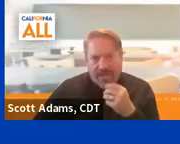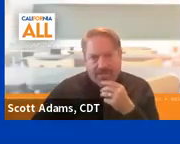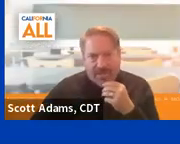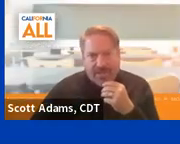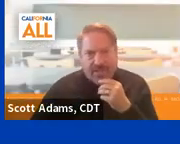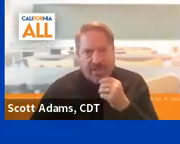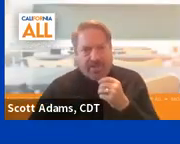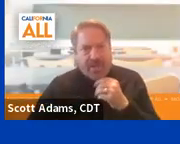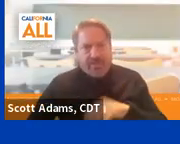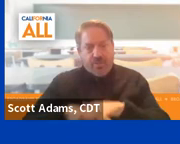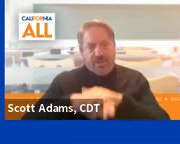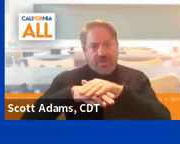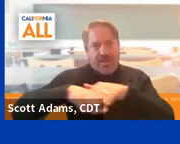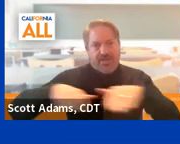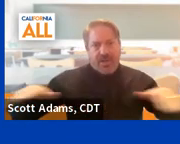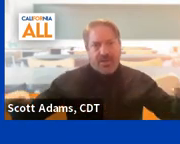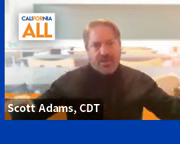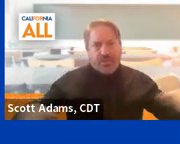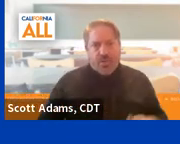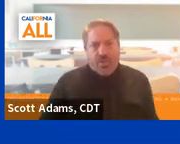Yeah, actually and it I I just wanted to kind of underscore,